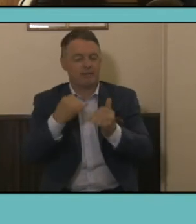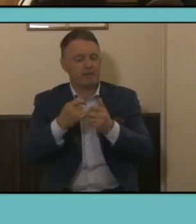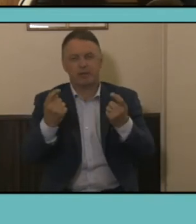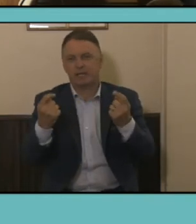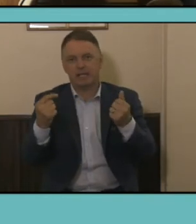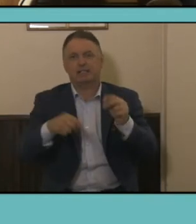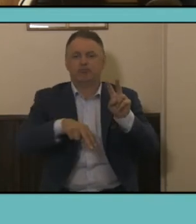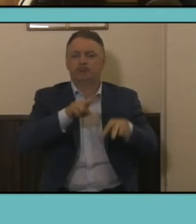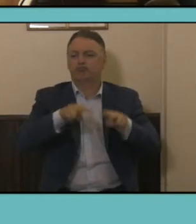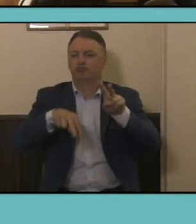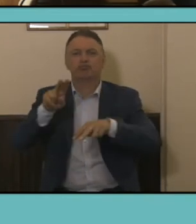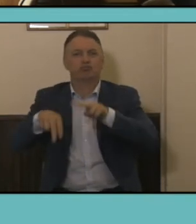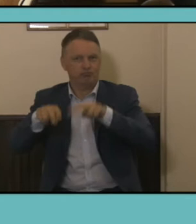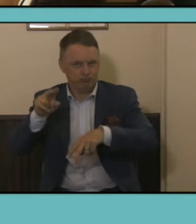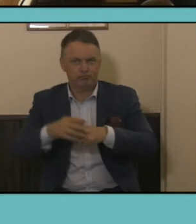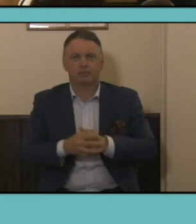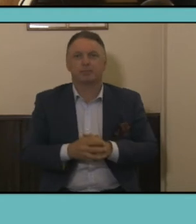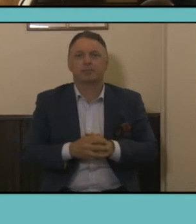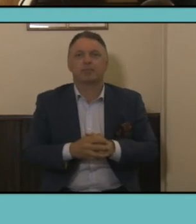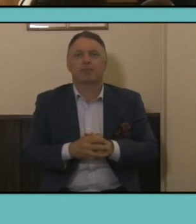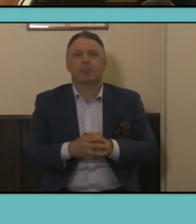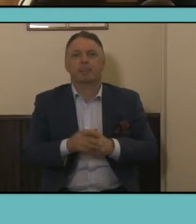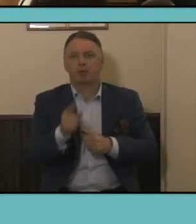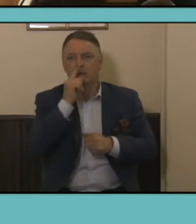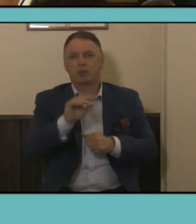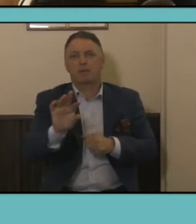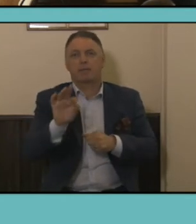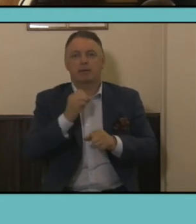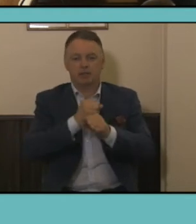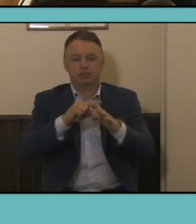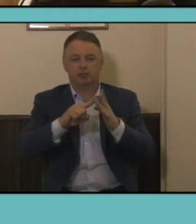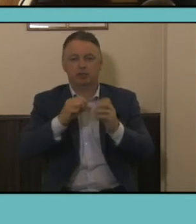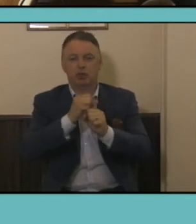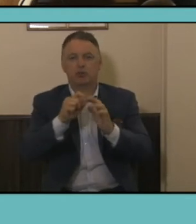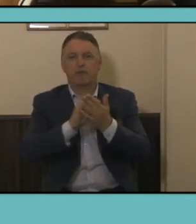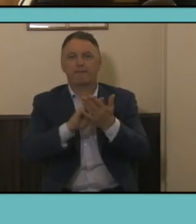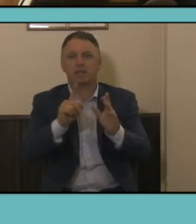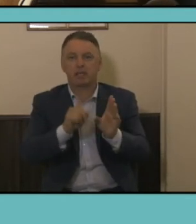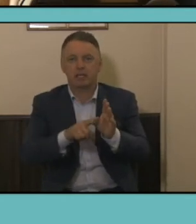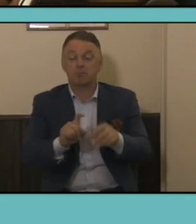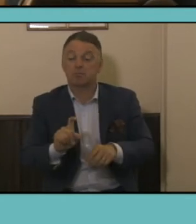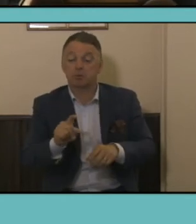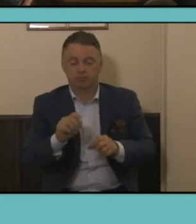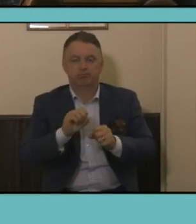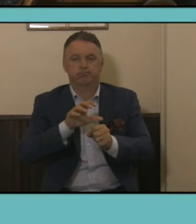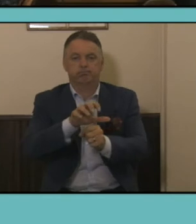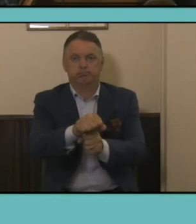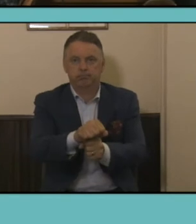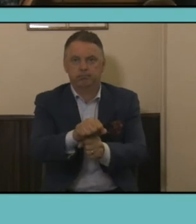geography that you choose and more than 30,000 detailed community profiles. I